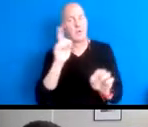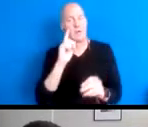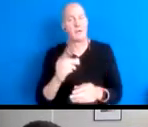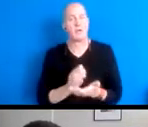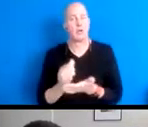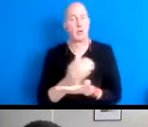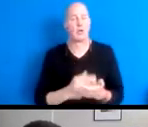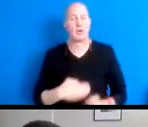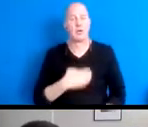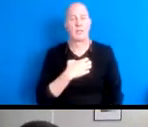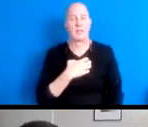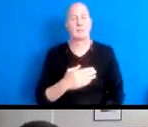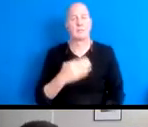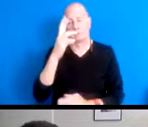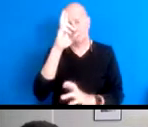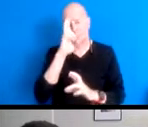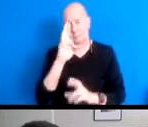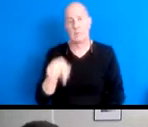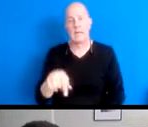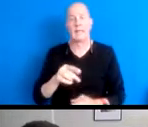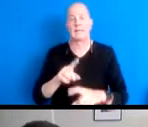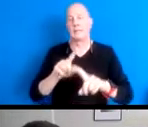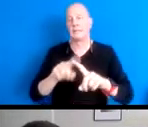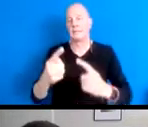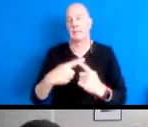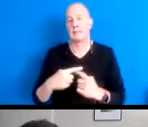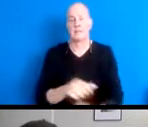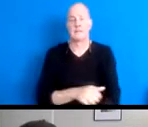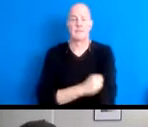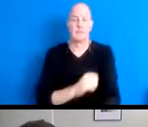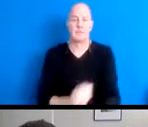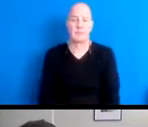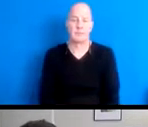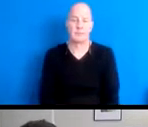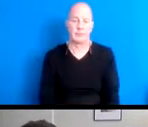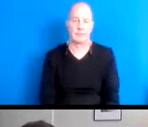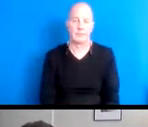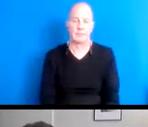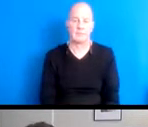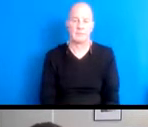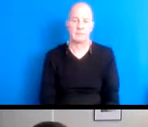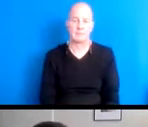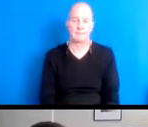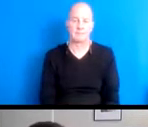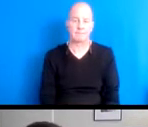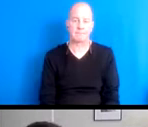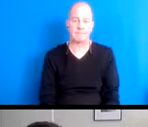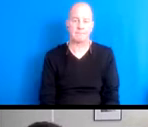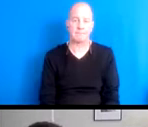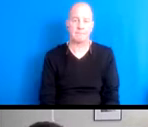15:38:30 This is interdependence. 15:38:35 So while I was pregnant.